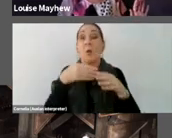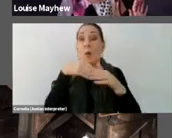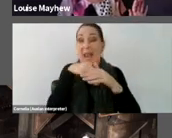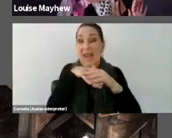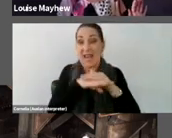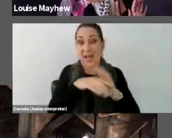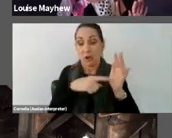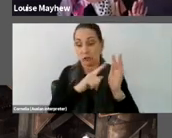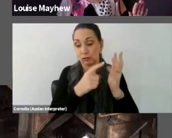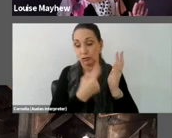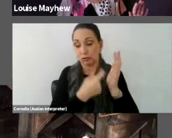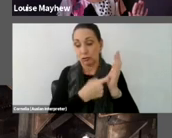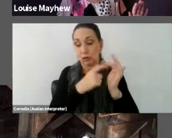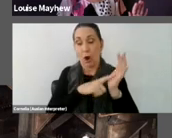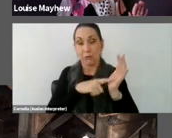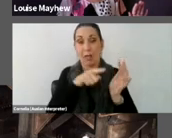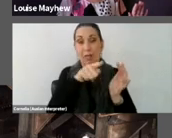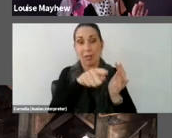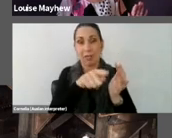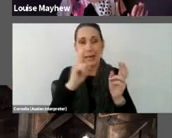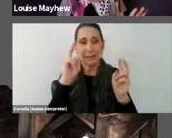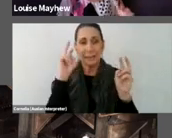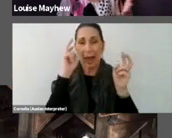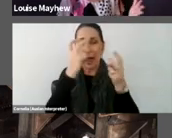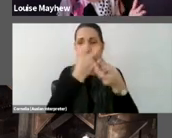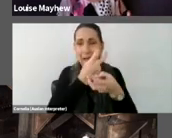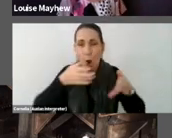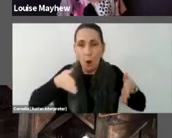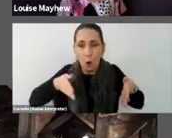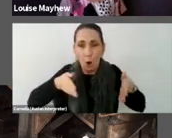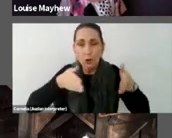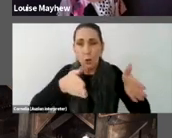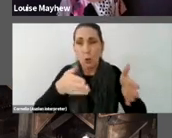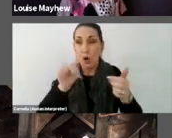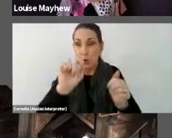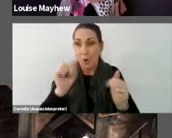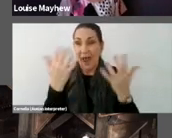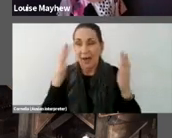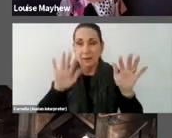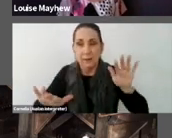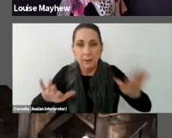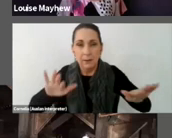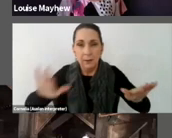bends of a completely darkened corridor where this scene lies in front of you.